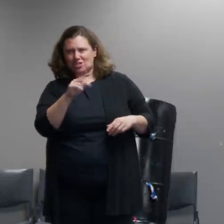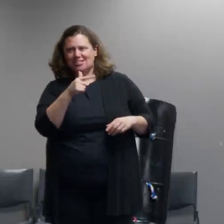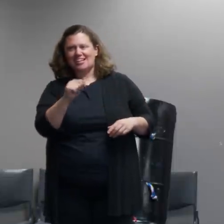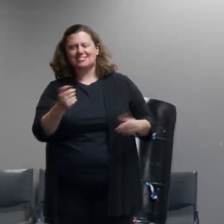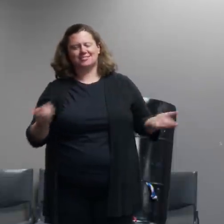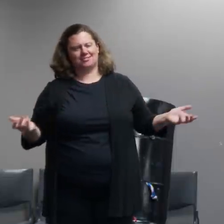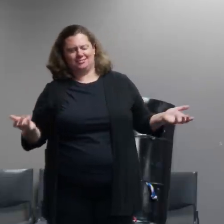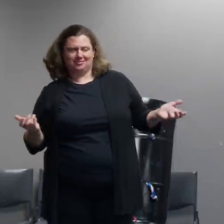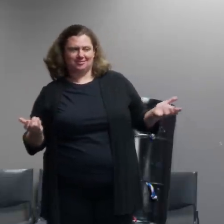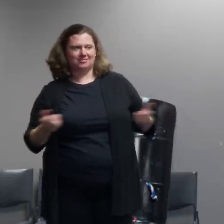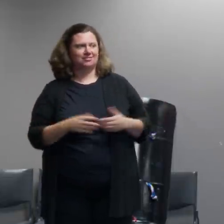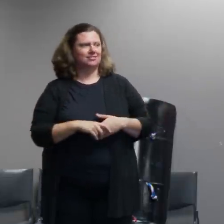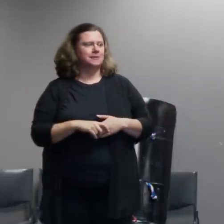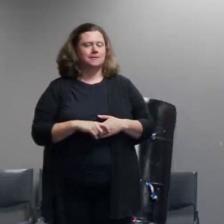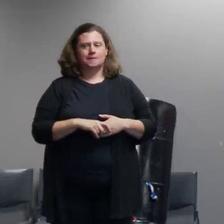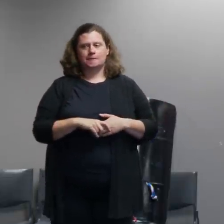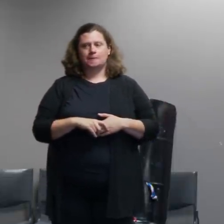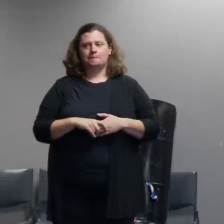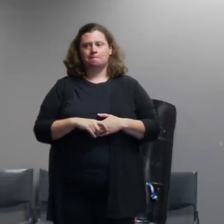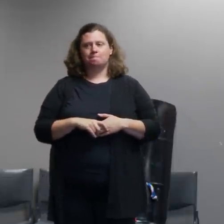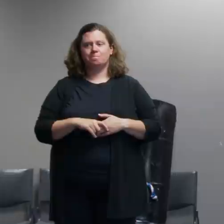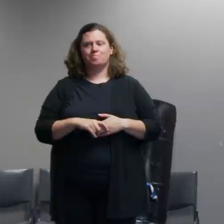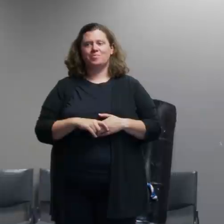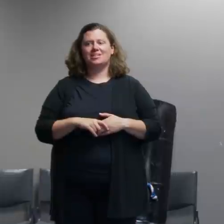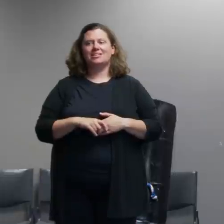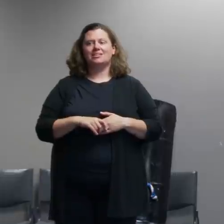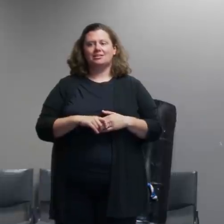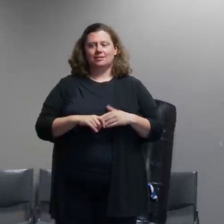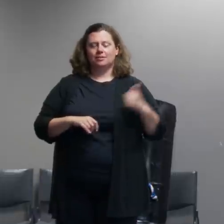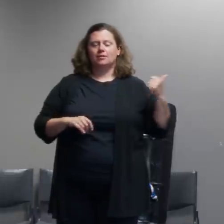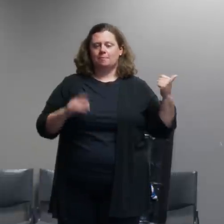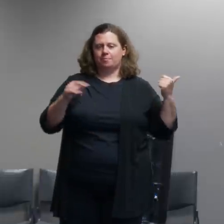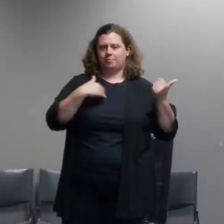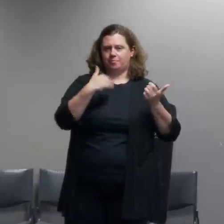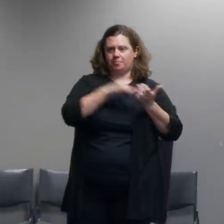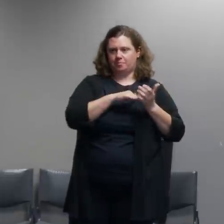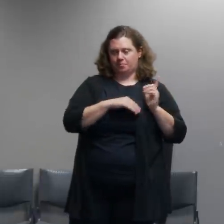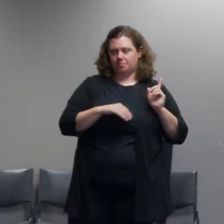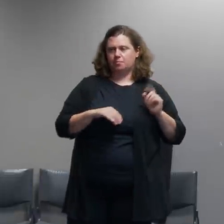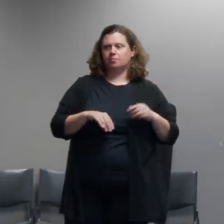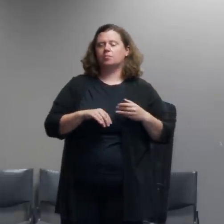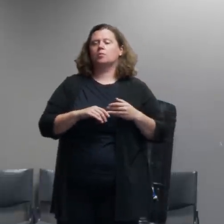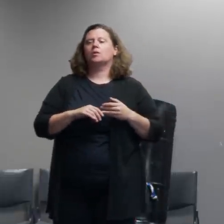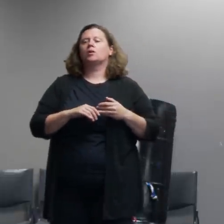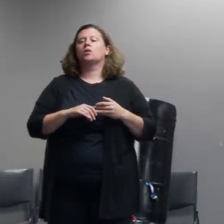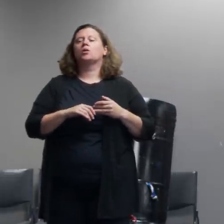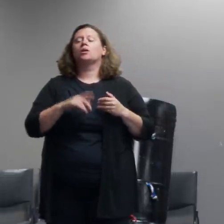so the question is is related to people who are not engaged in the event at all